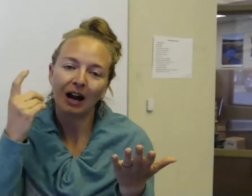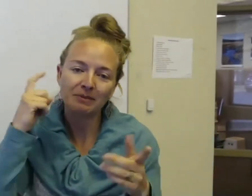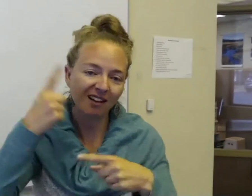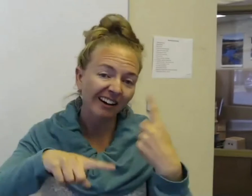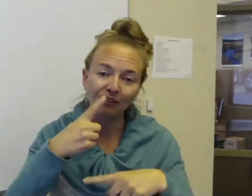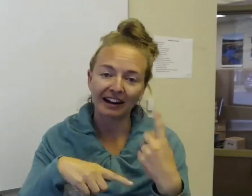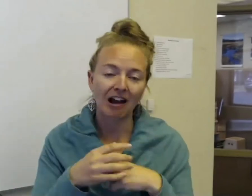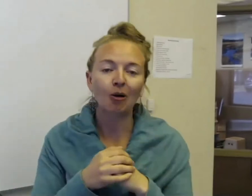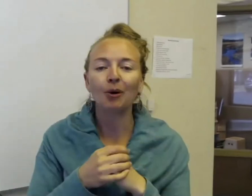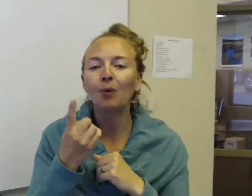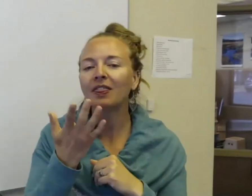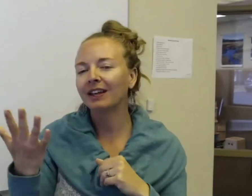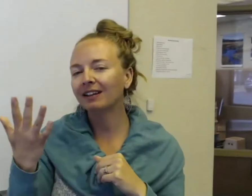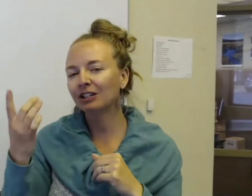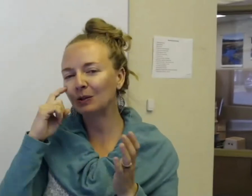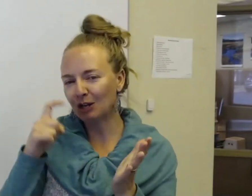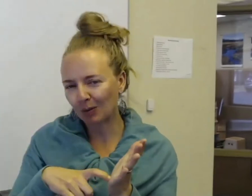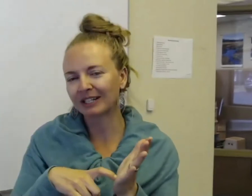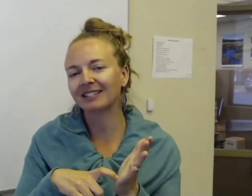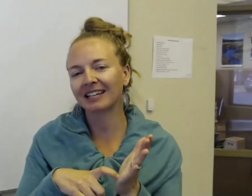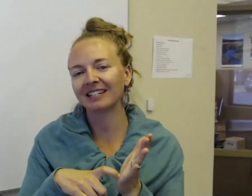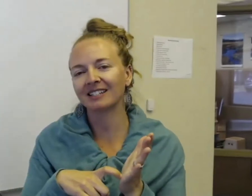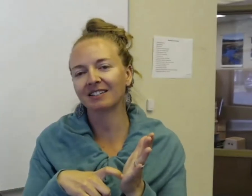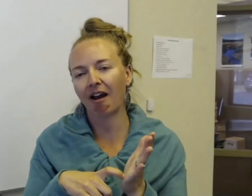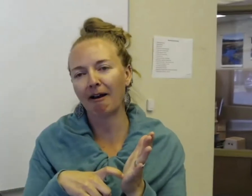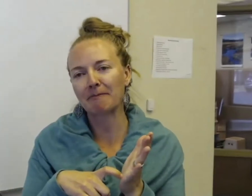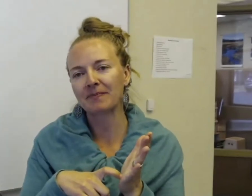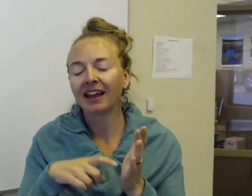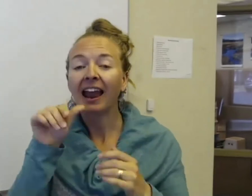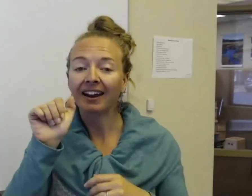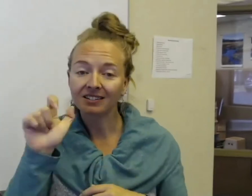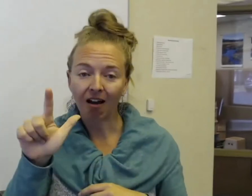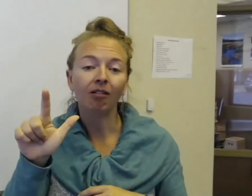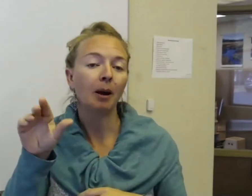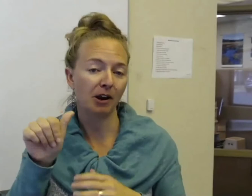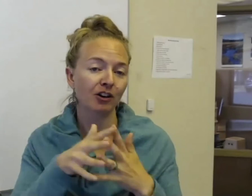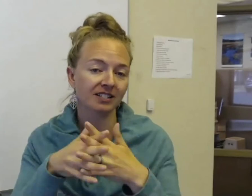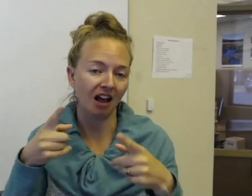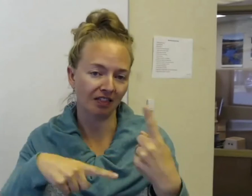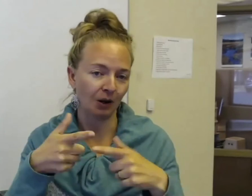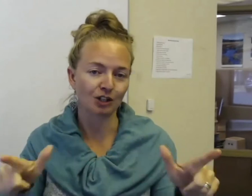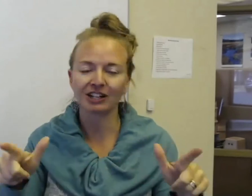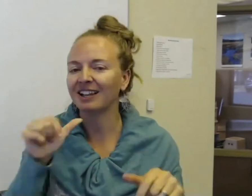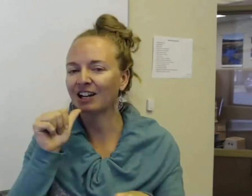I'm signing right now, but one thing to know is ASL, America's Sign Language, is actually